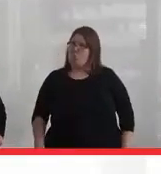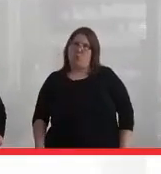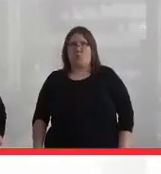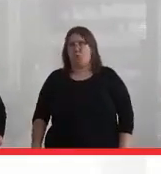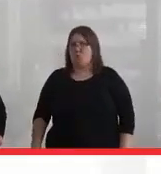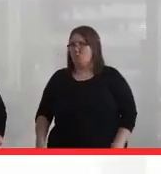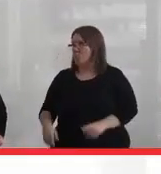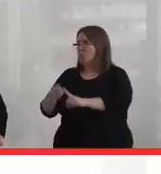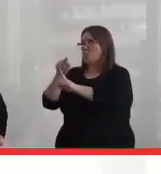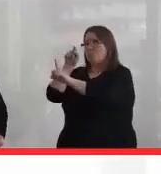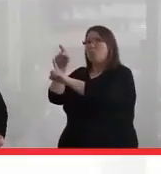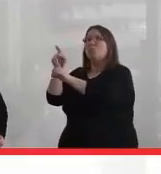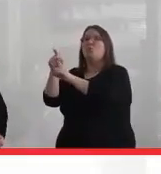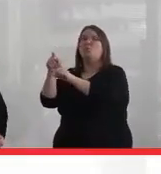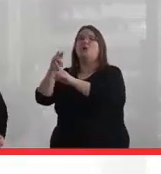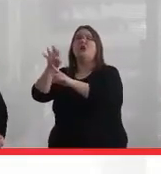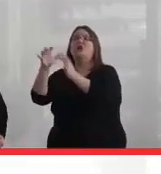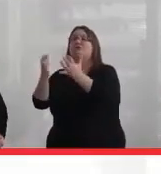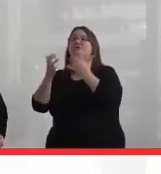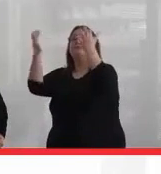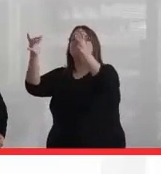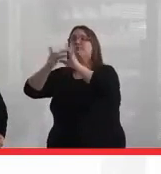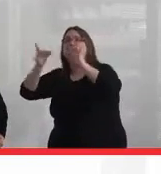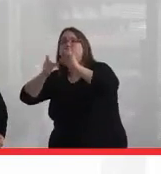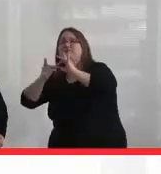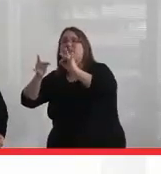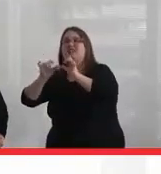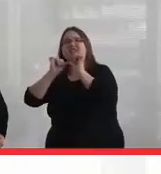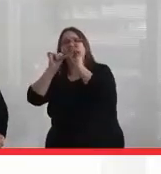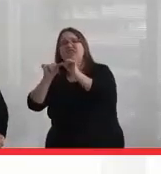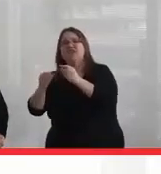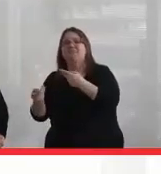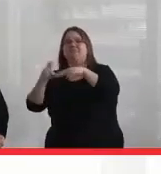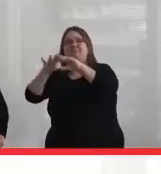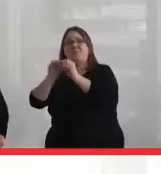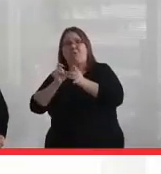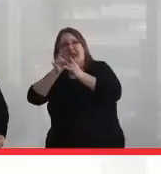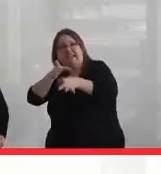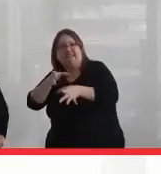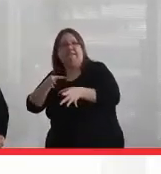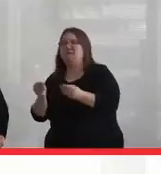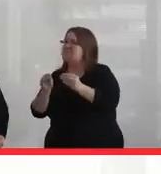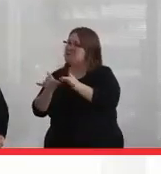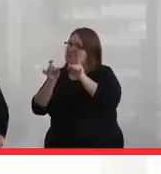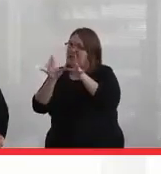He had a press conference where he incited more hate. He incited more hate.